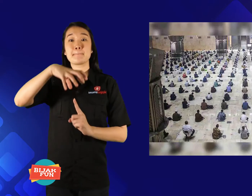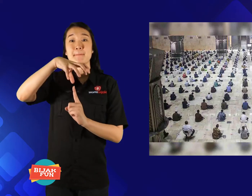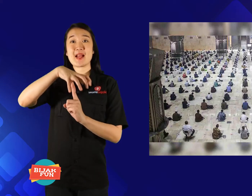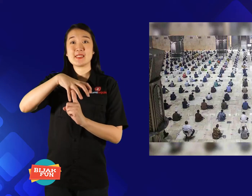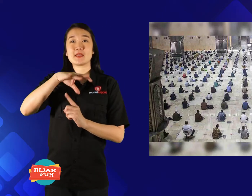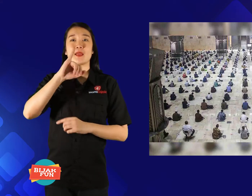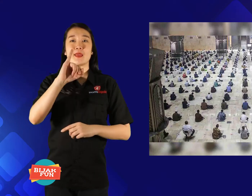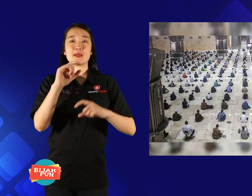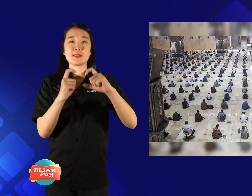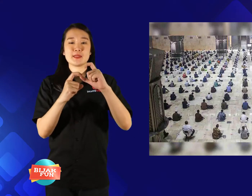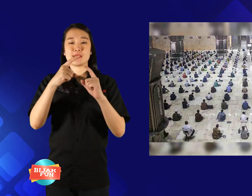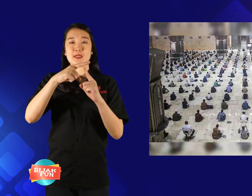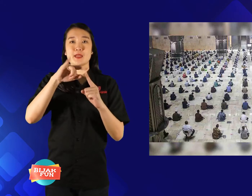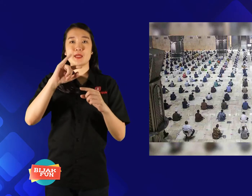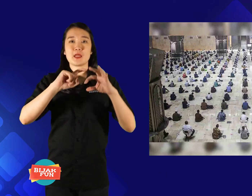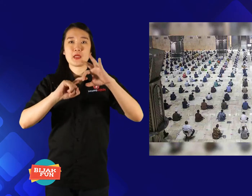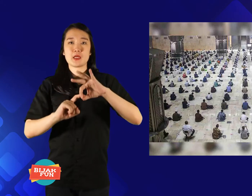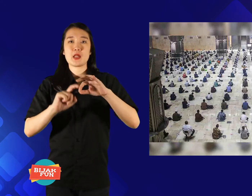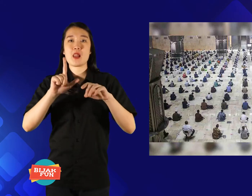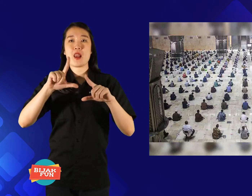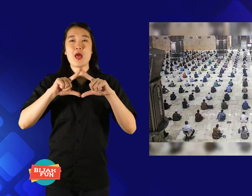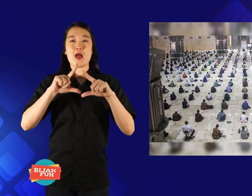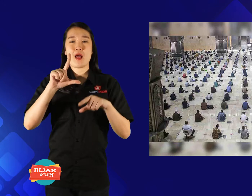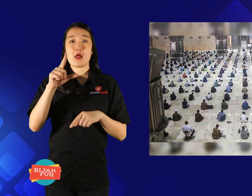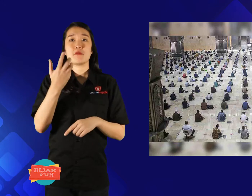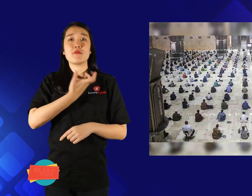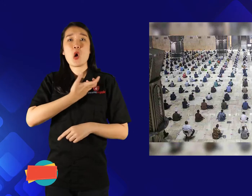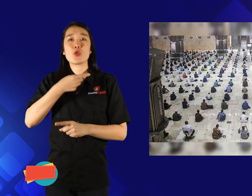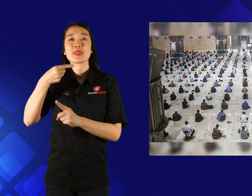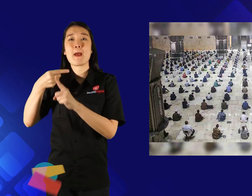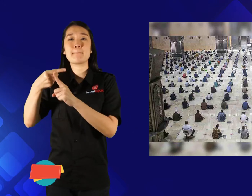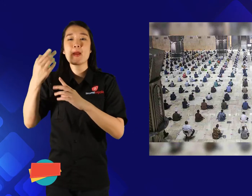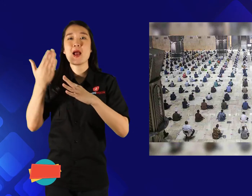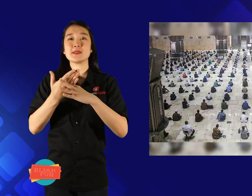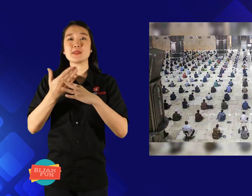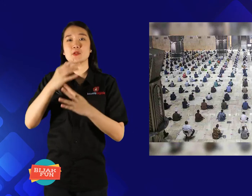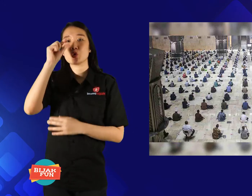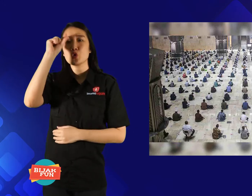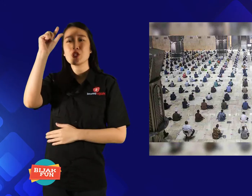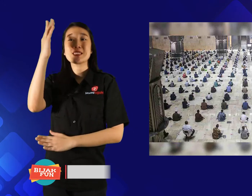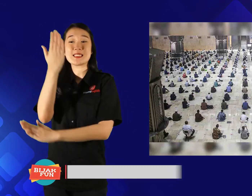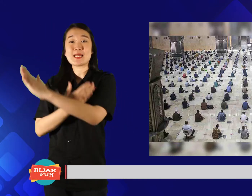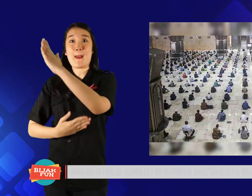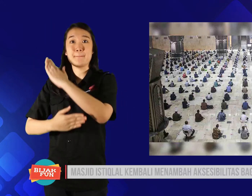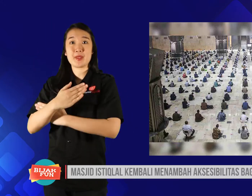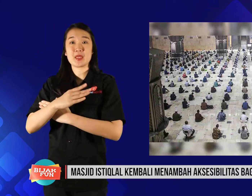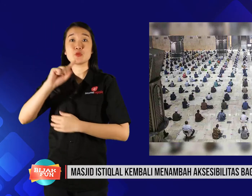Istiqlal Mosque wants to add access for disabilities.